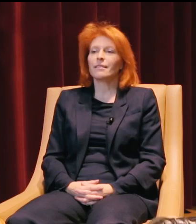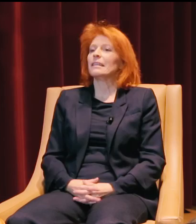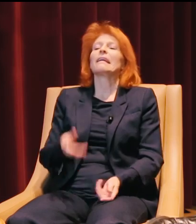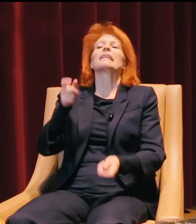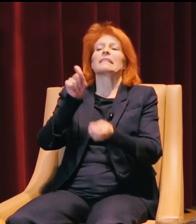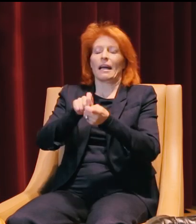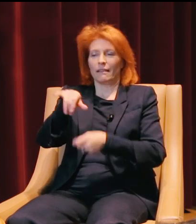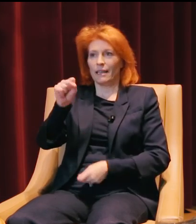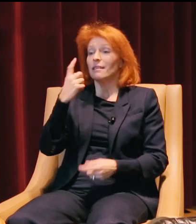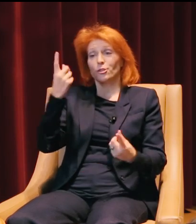Absolutely. I agree.